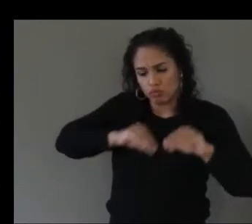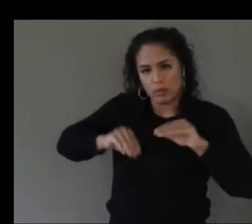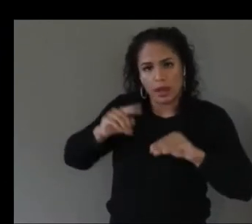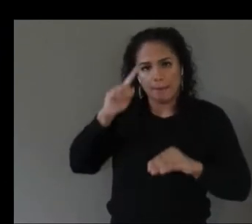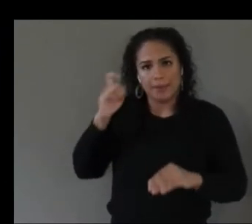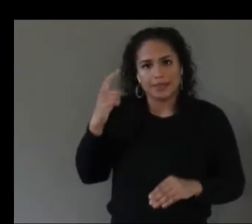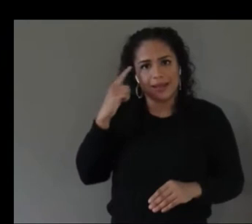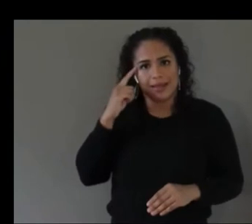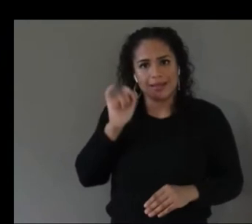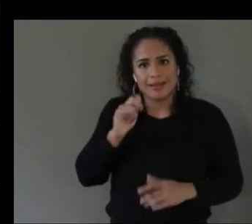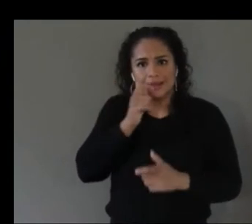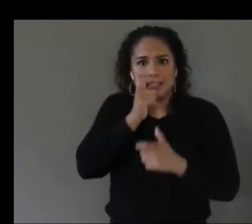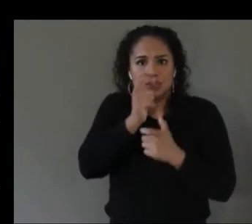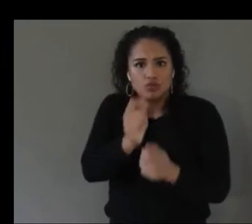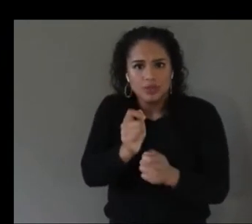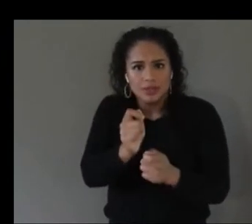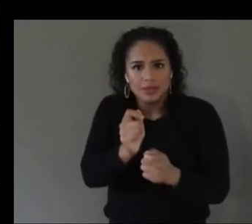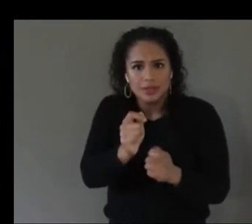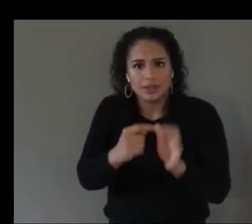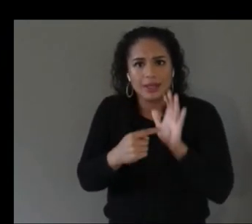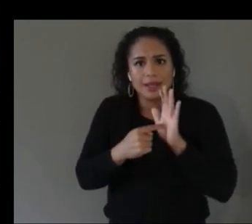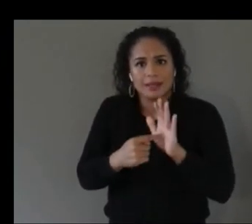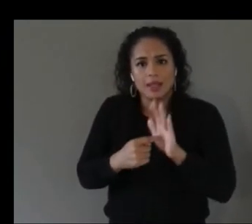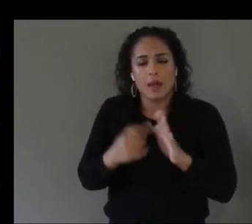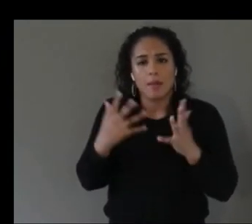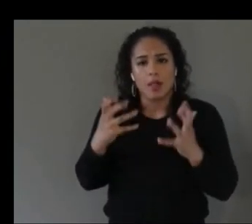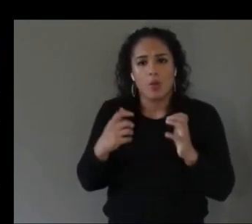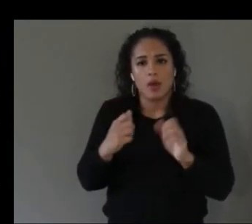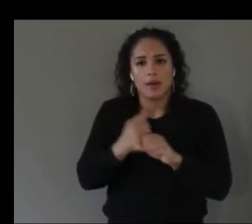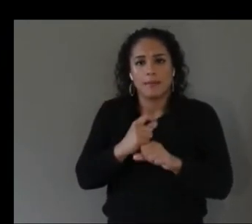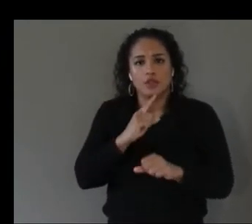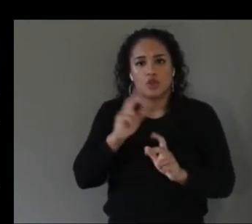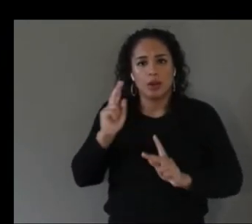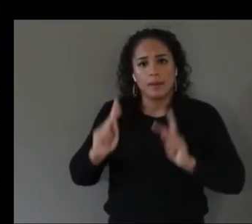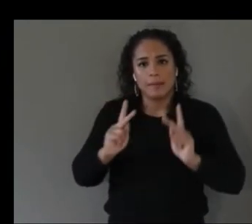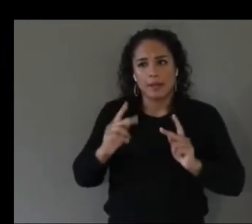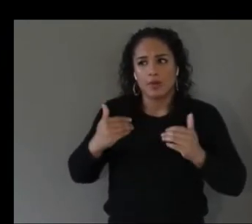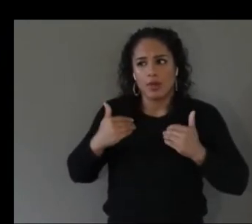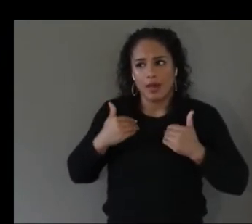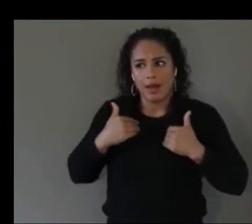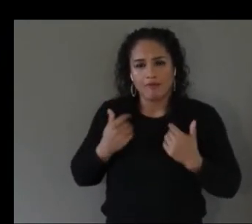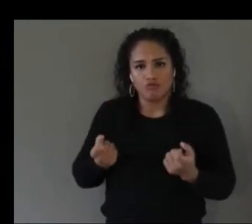uh and i want to make sure people have like a concrete understanding of why it was so difficult